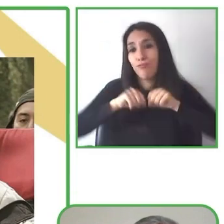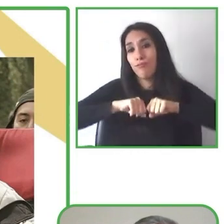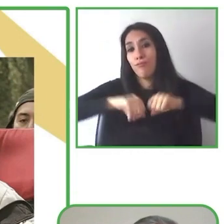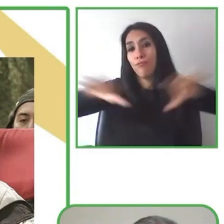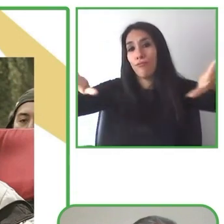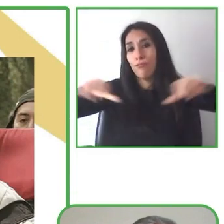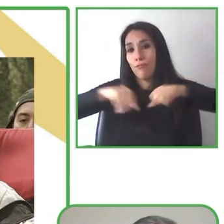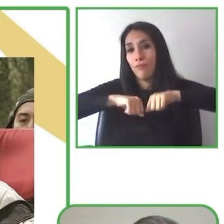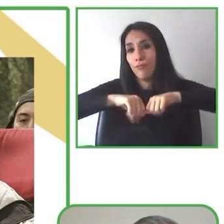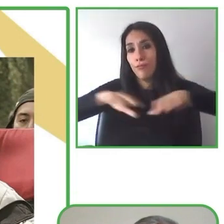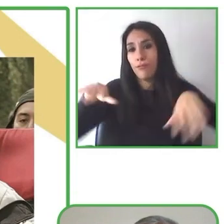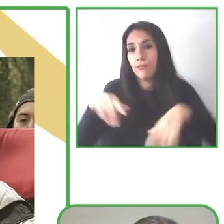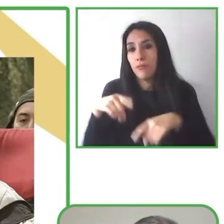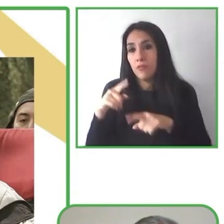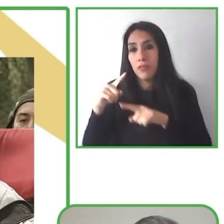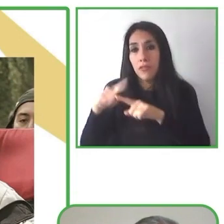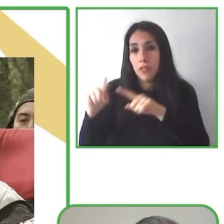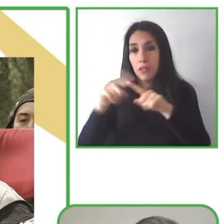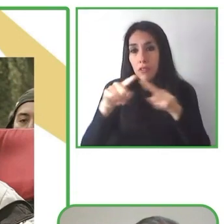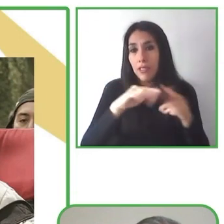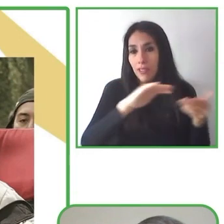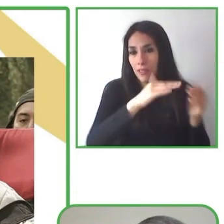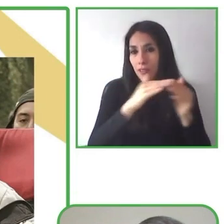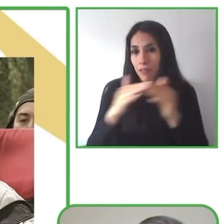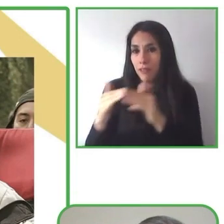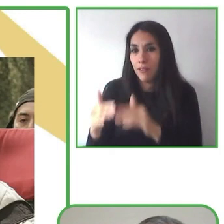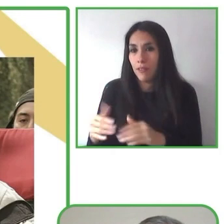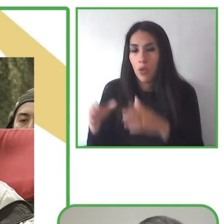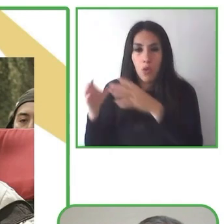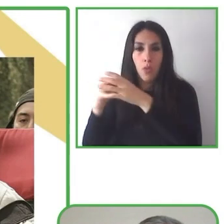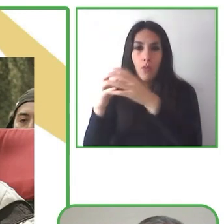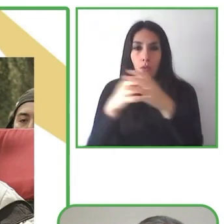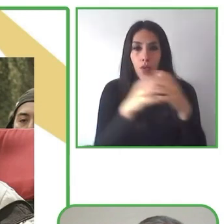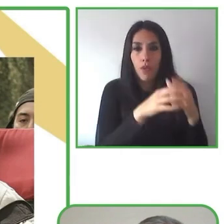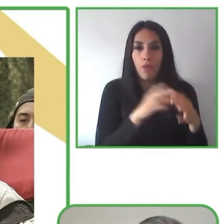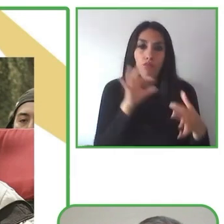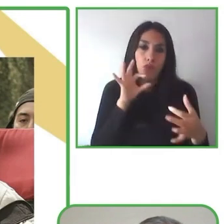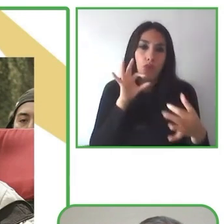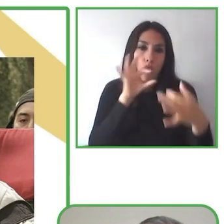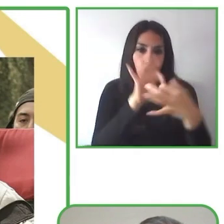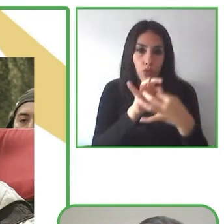so that we can make full inclusion a reality. I'd like to leave you now with a video